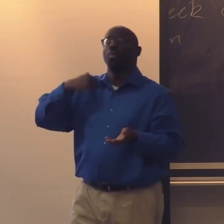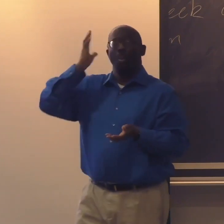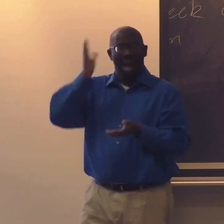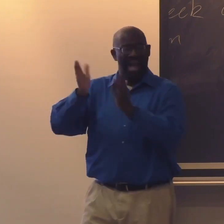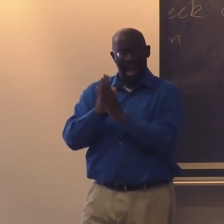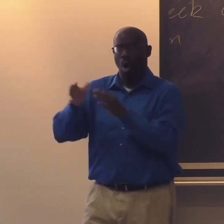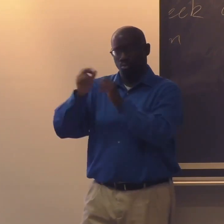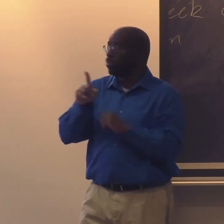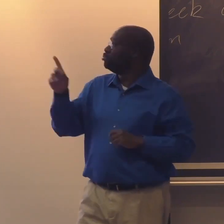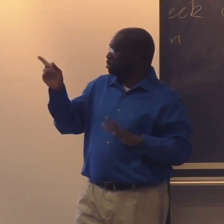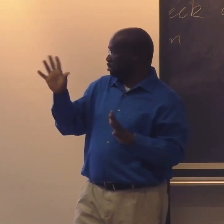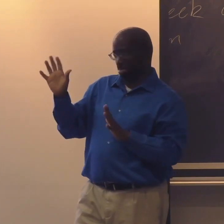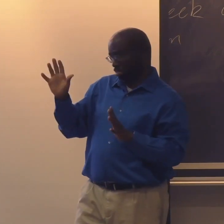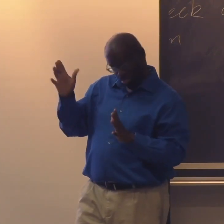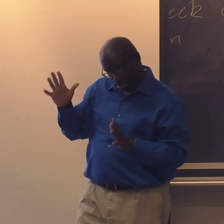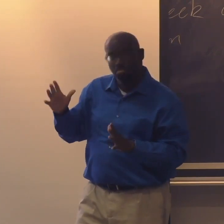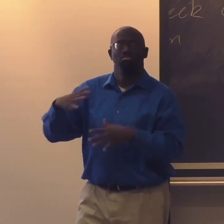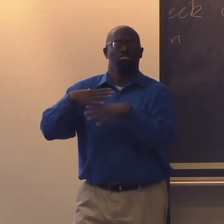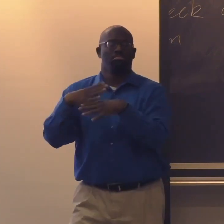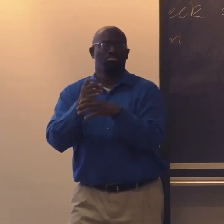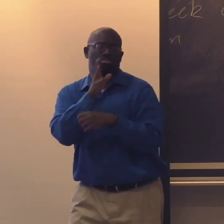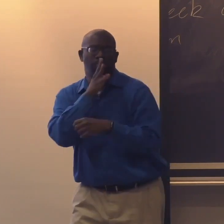So what I'm going to ask the interpreters to do